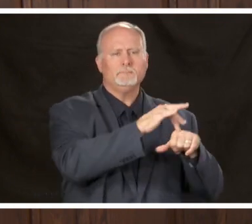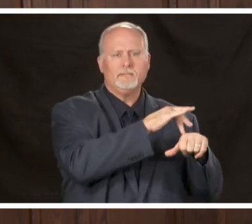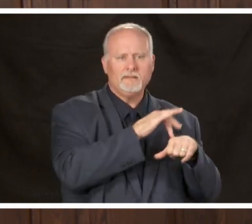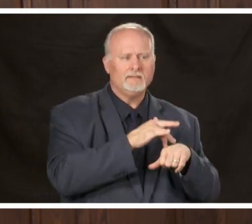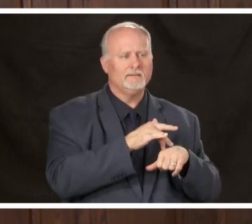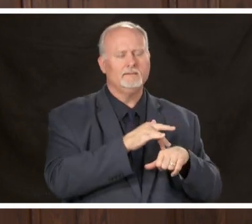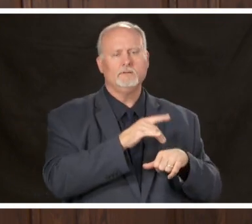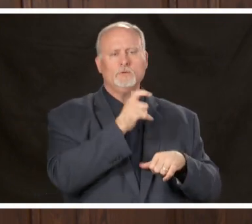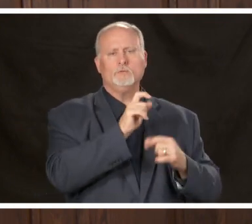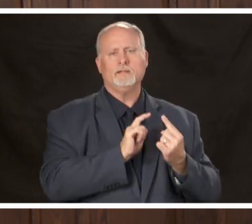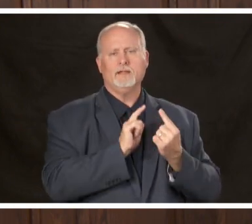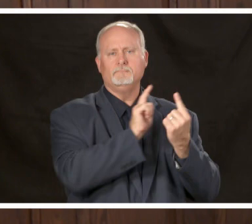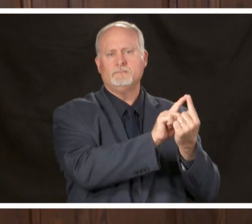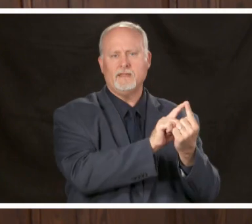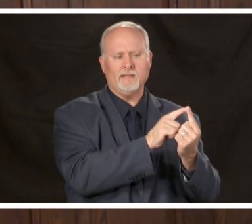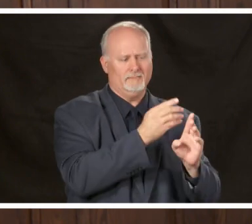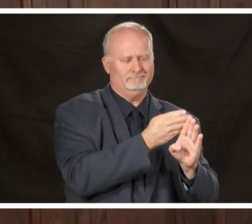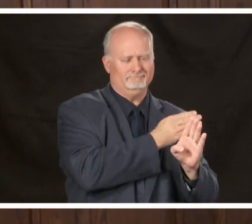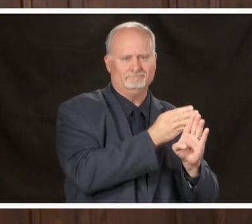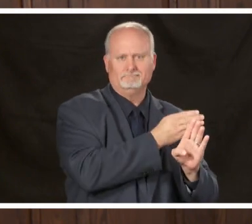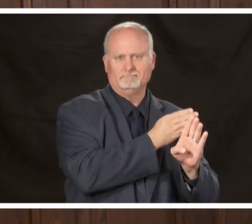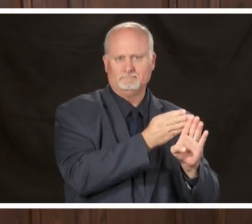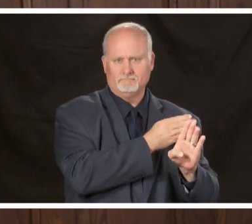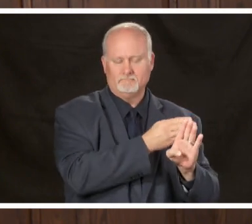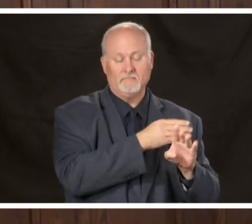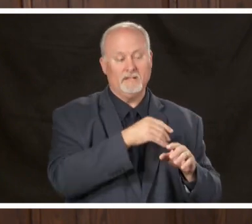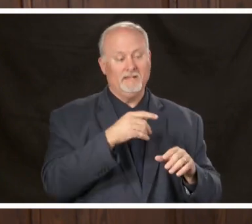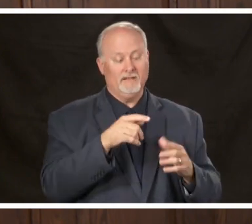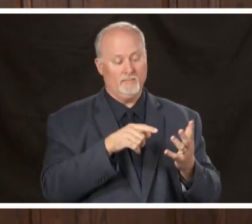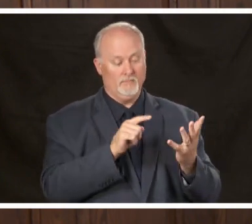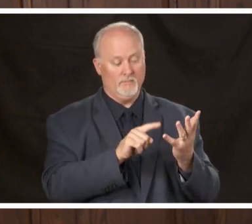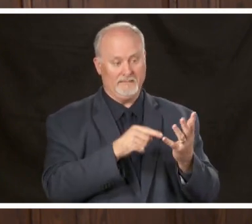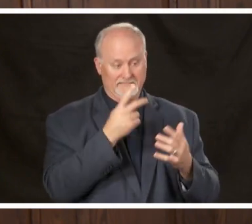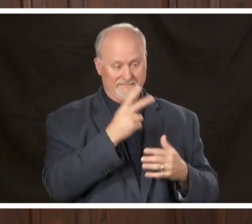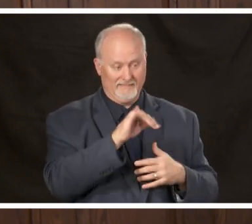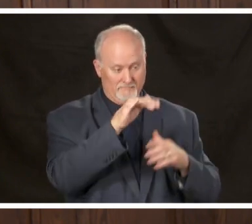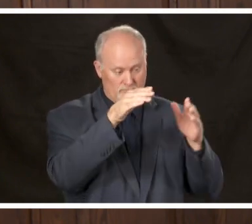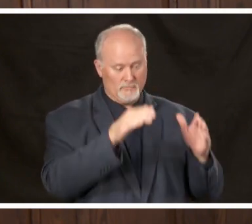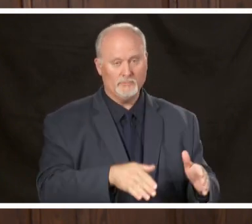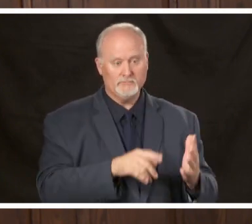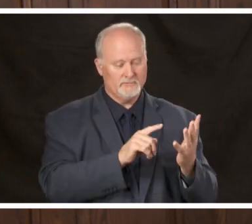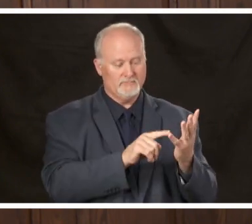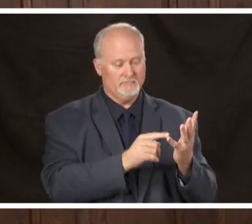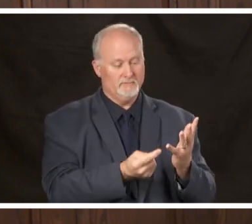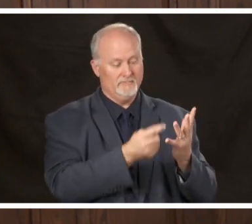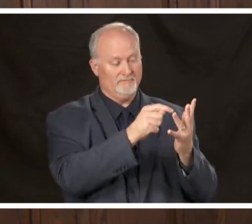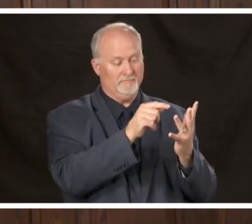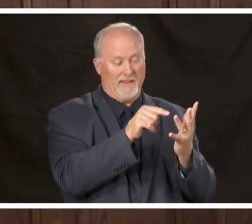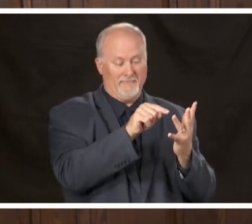with but then when we identify a contact that might have been exposed then we